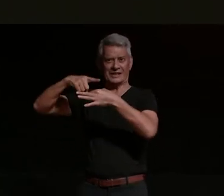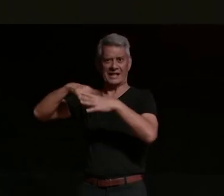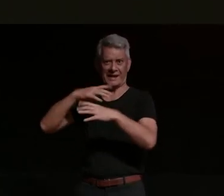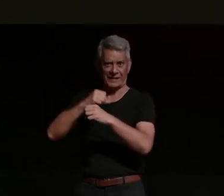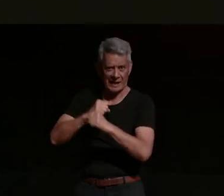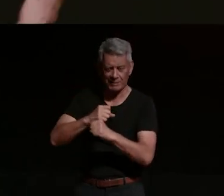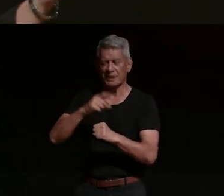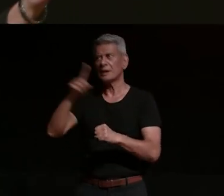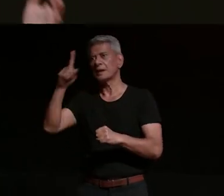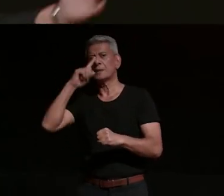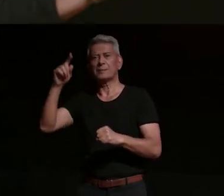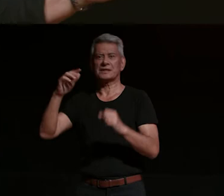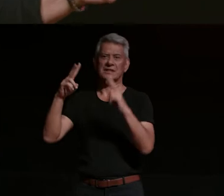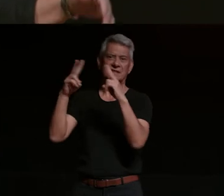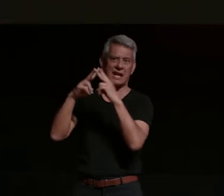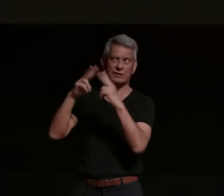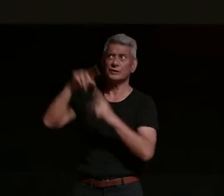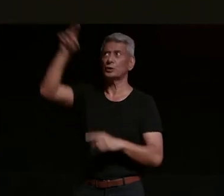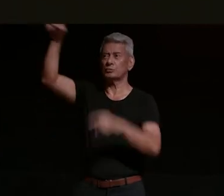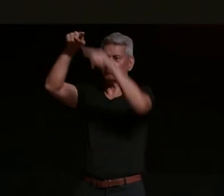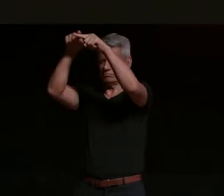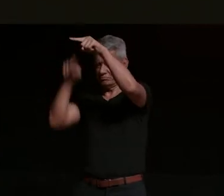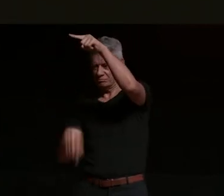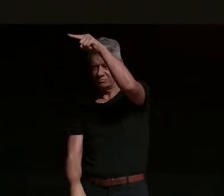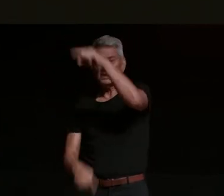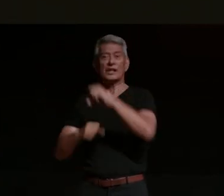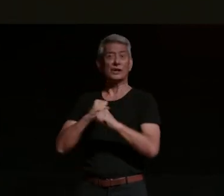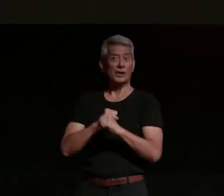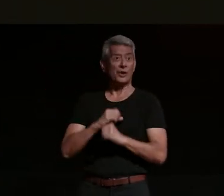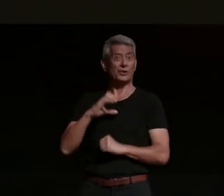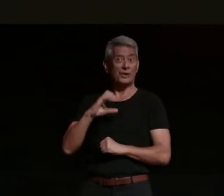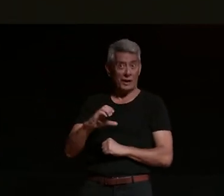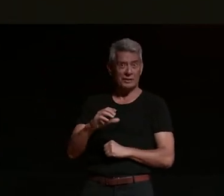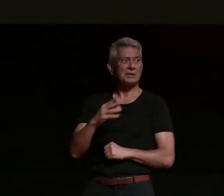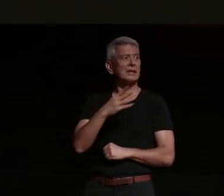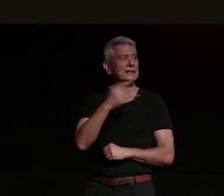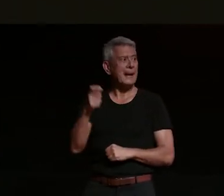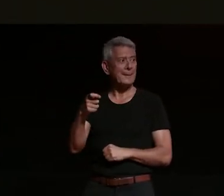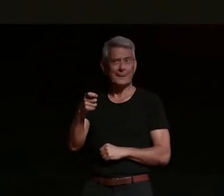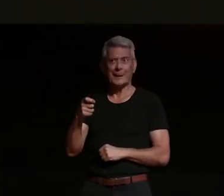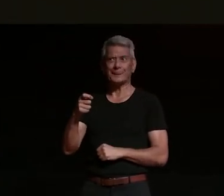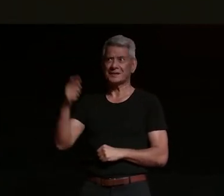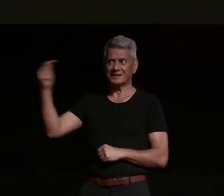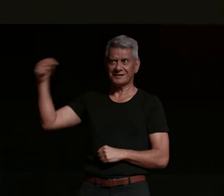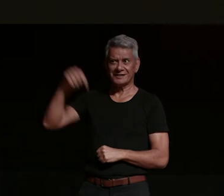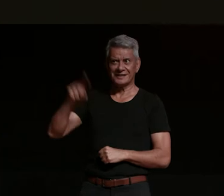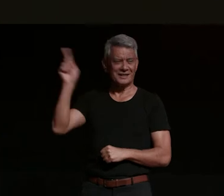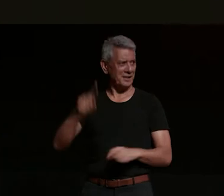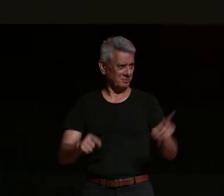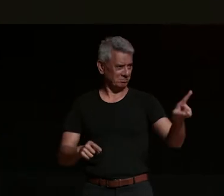townsville all the way down to sort of the gold coast some of them are here tonight um yeah but we